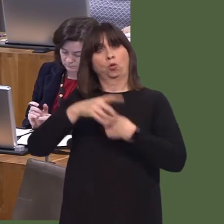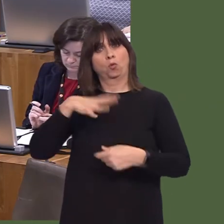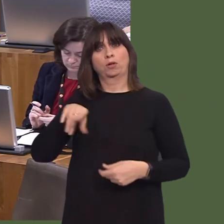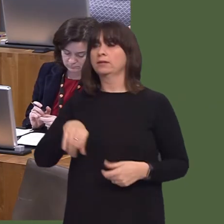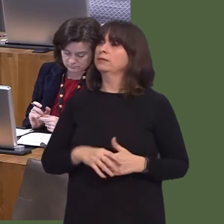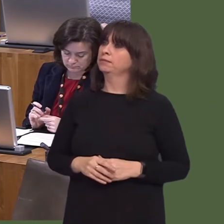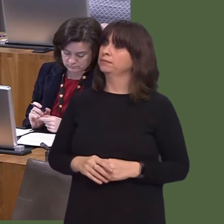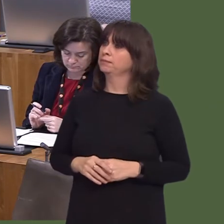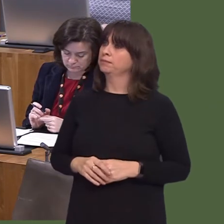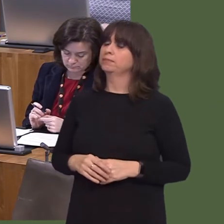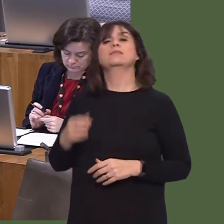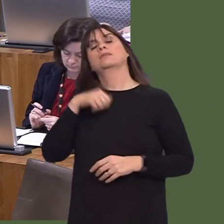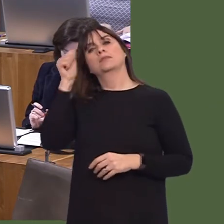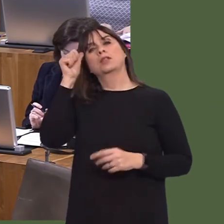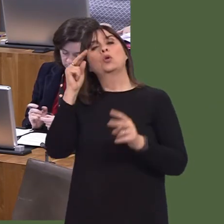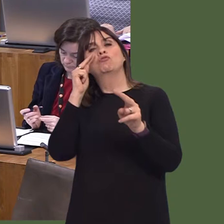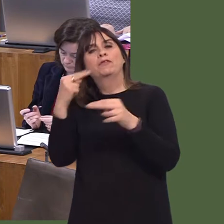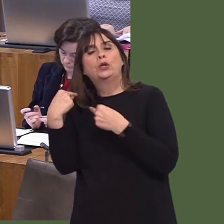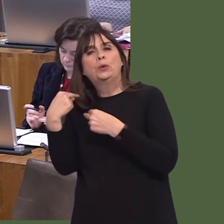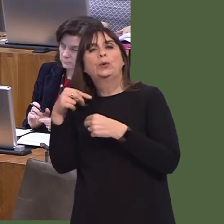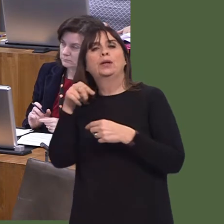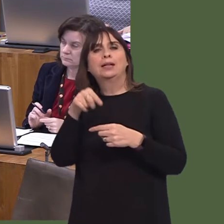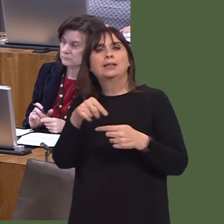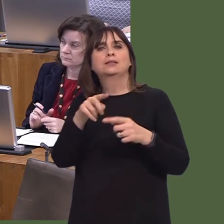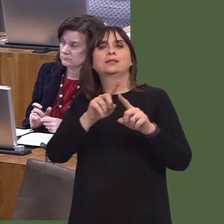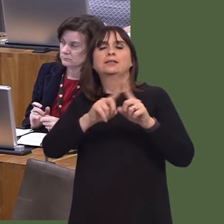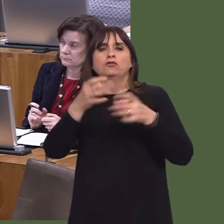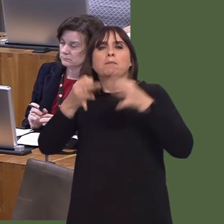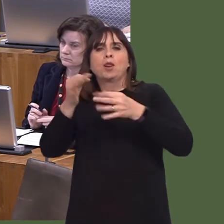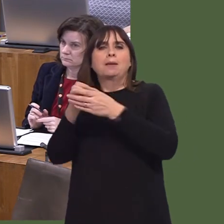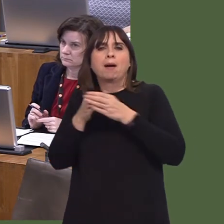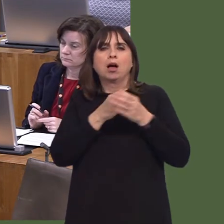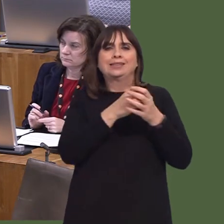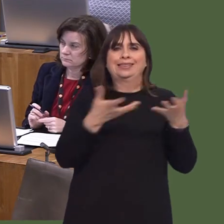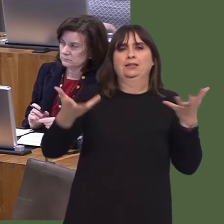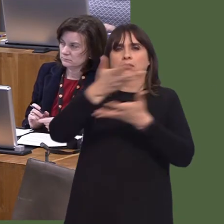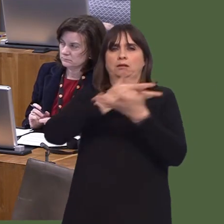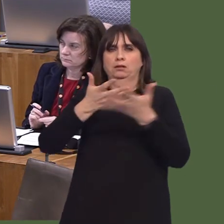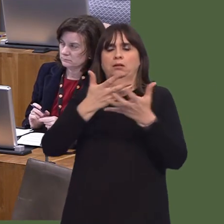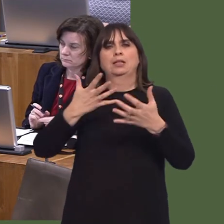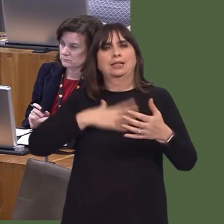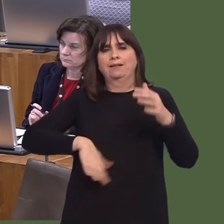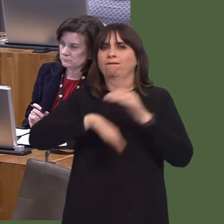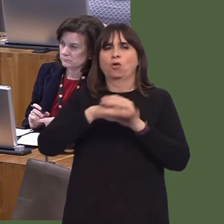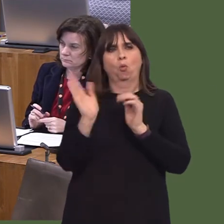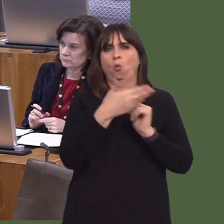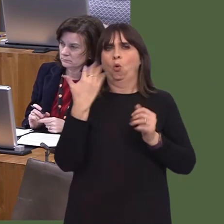At the end of the second world war, begging largely disappeared from the streets of the UK. It re-emerged under a Tory Government in the 1980s and 1990s.